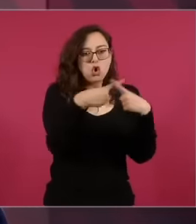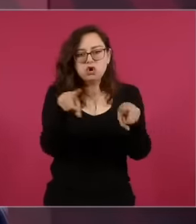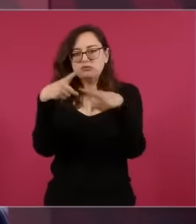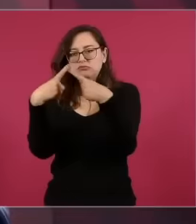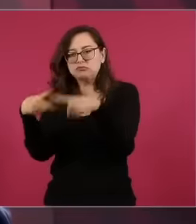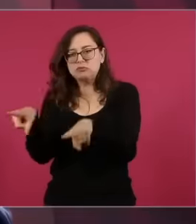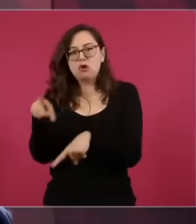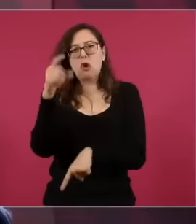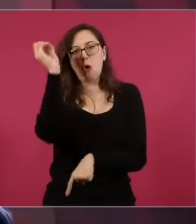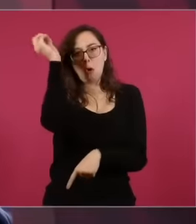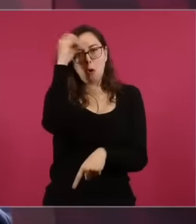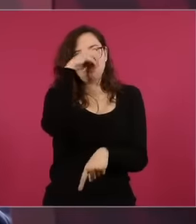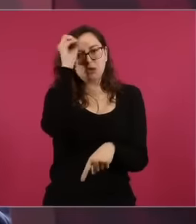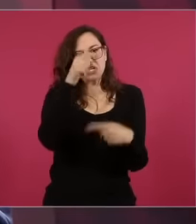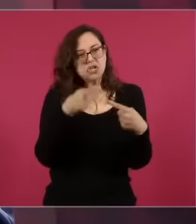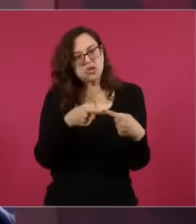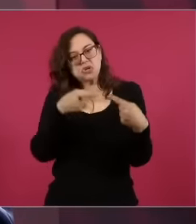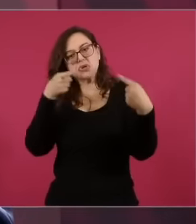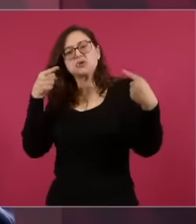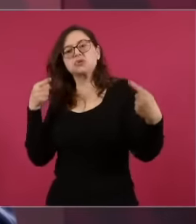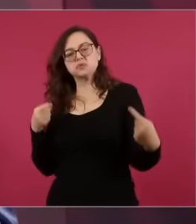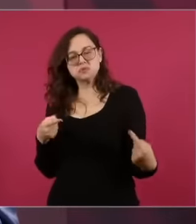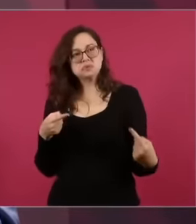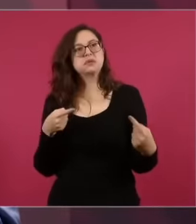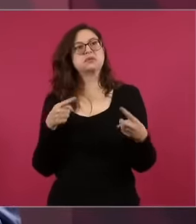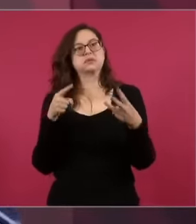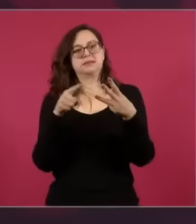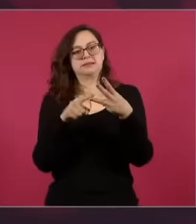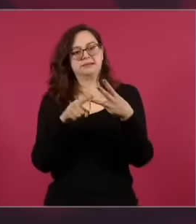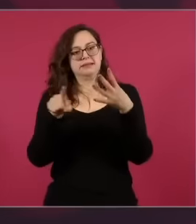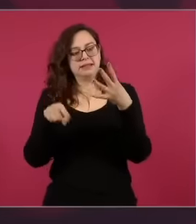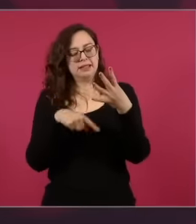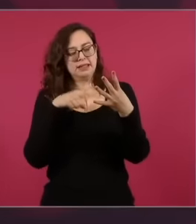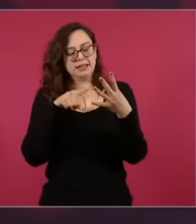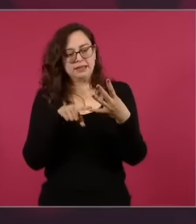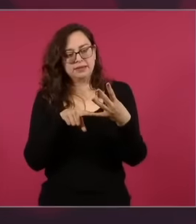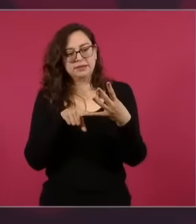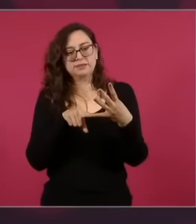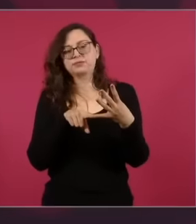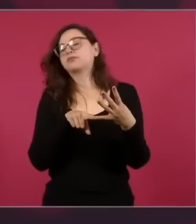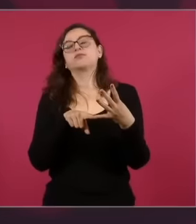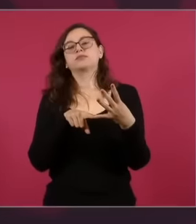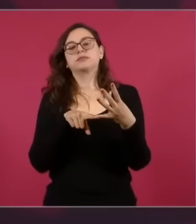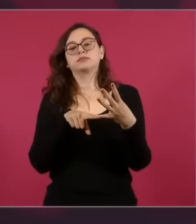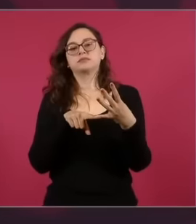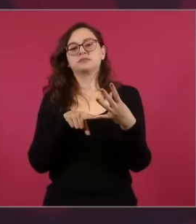, eh. Don't bet on a single thought